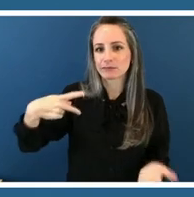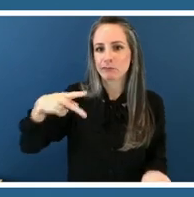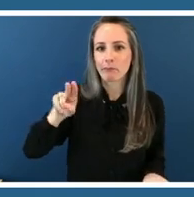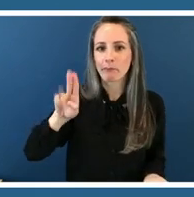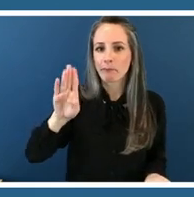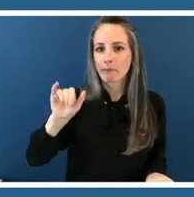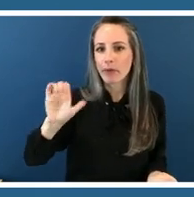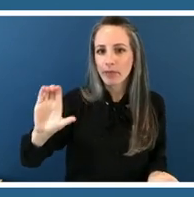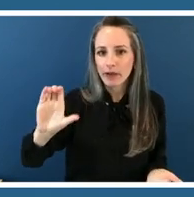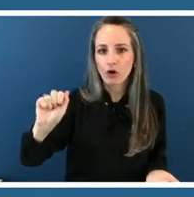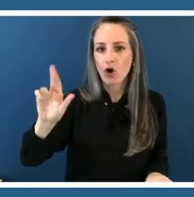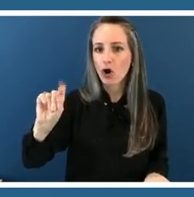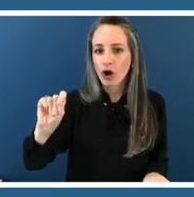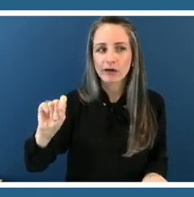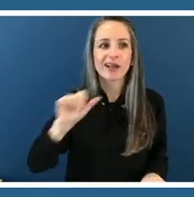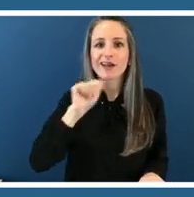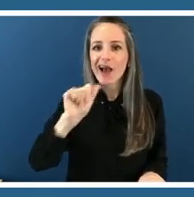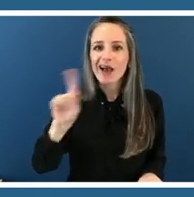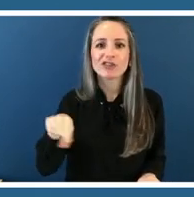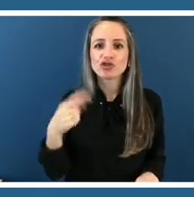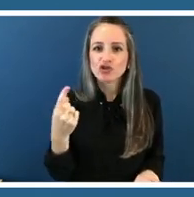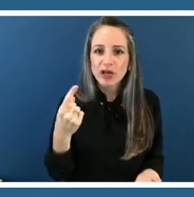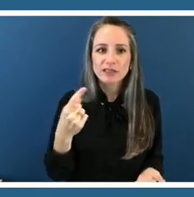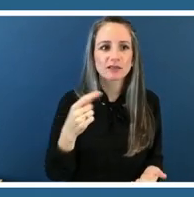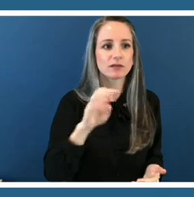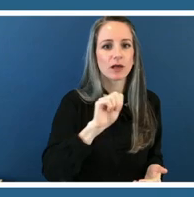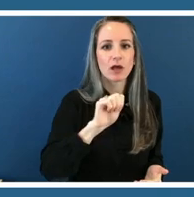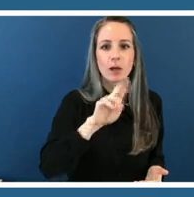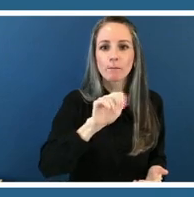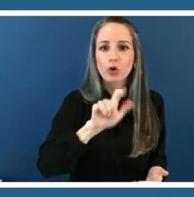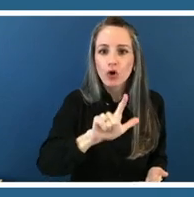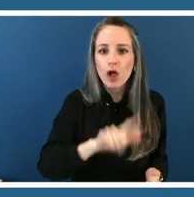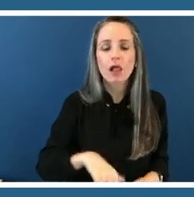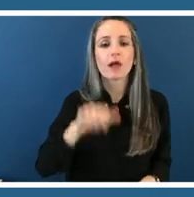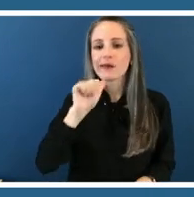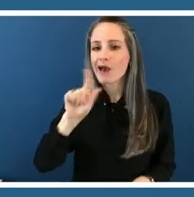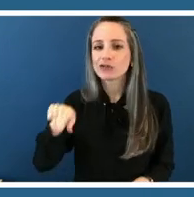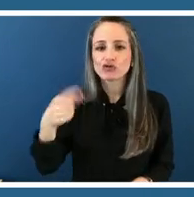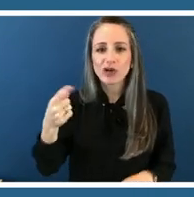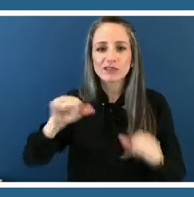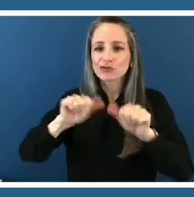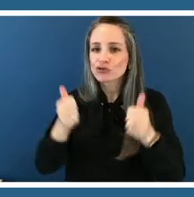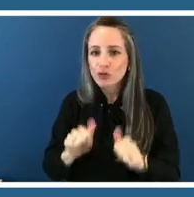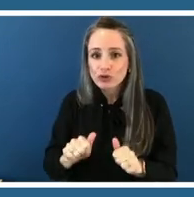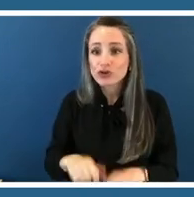more than sculptures it can also be video installations or